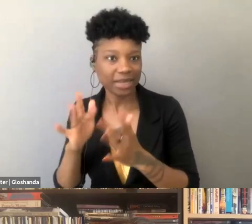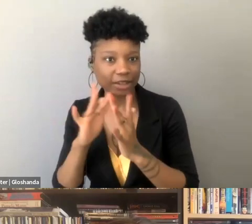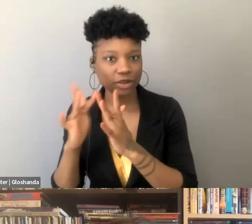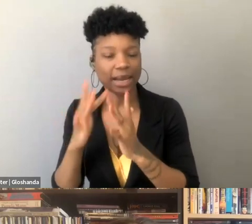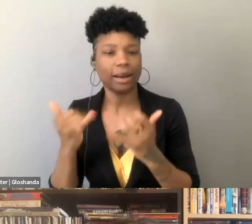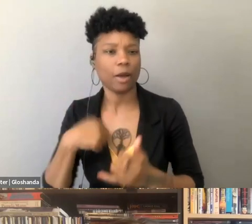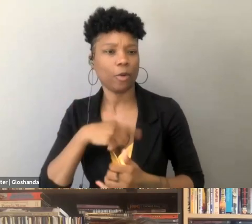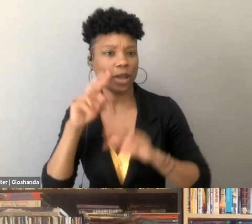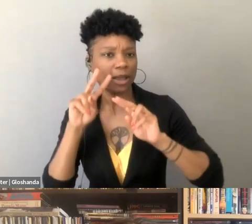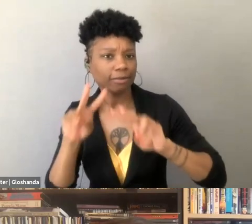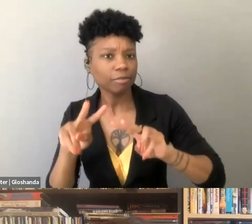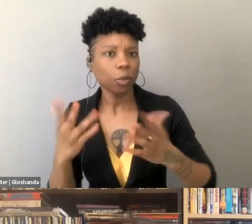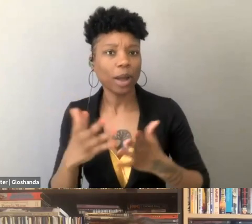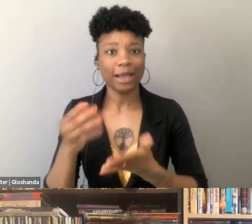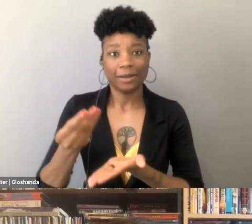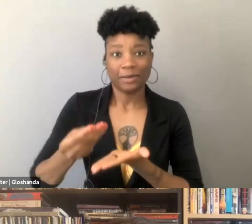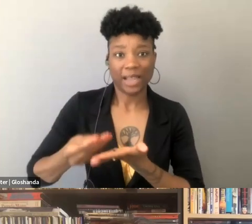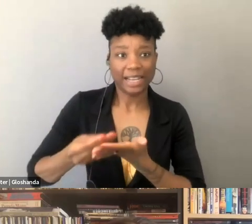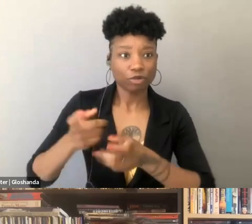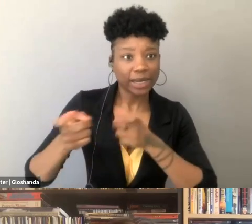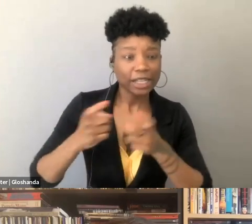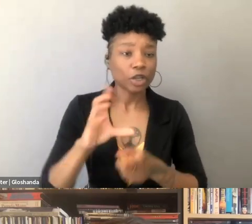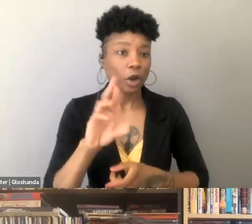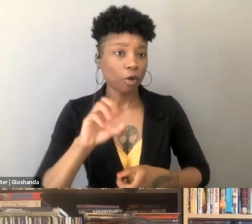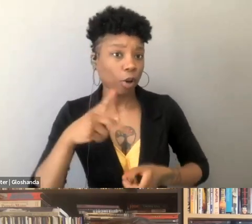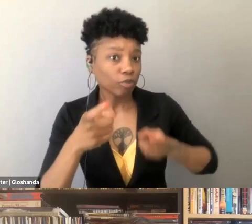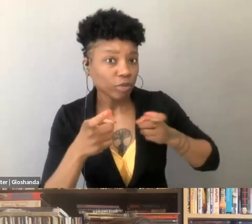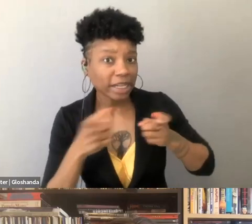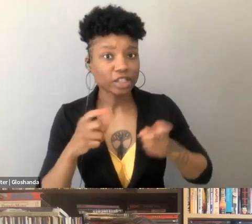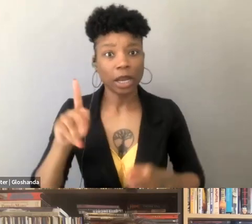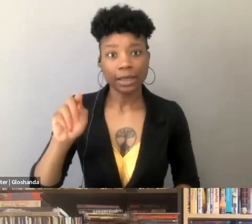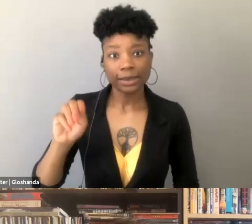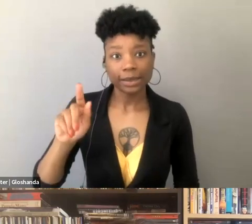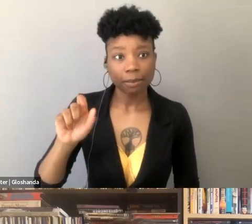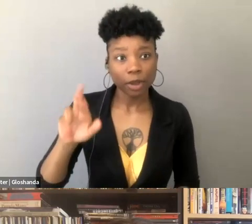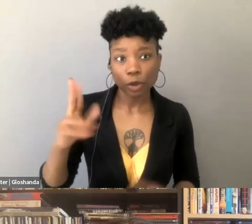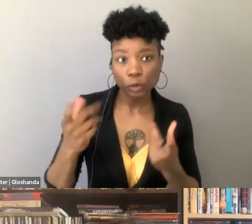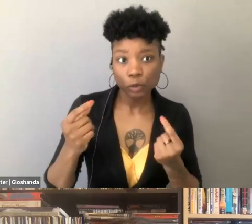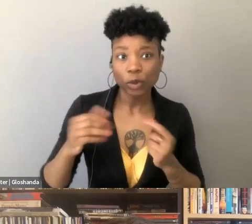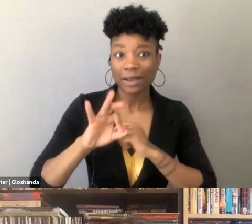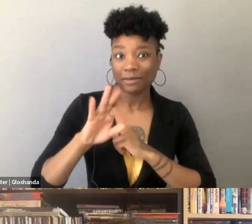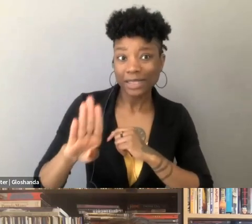on financial regulation, corporate regulation, you know, what is Tumblr doing, what is Facebook doing, what are the credit card companies doing,